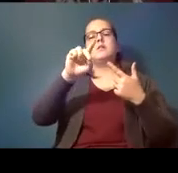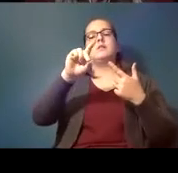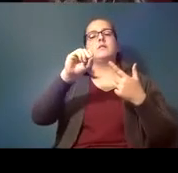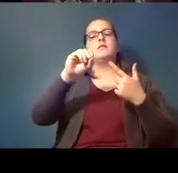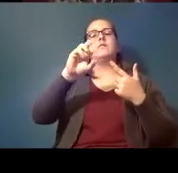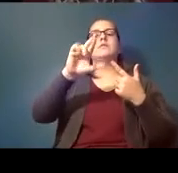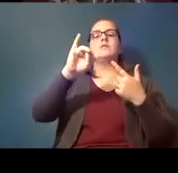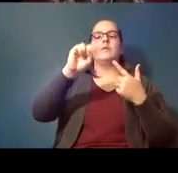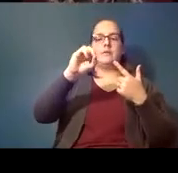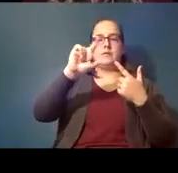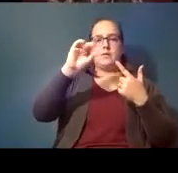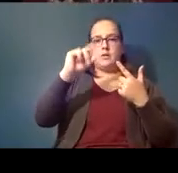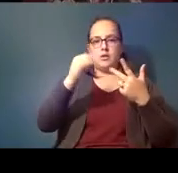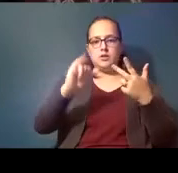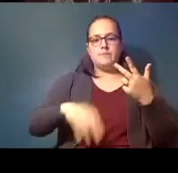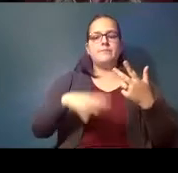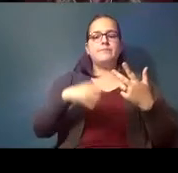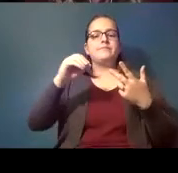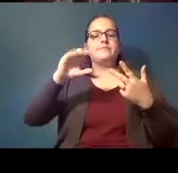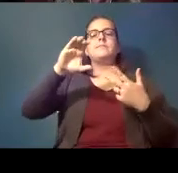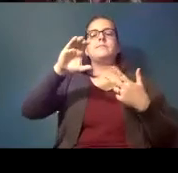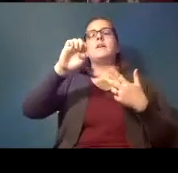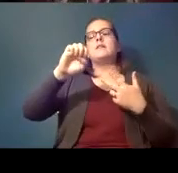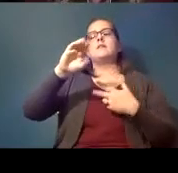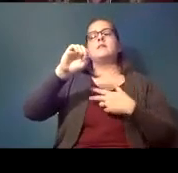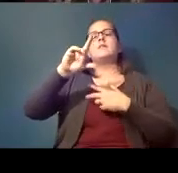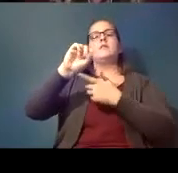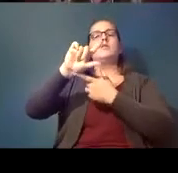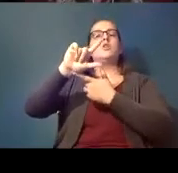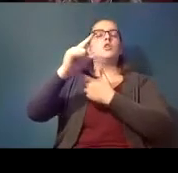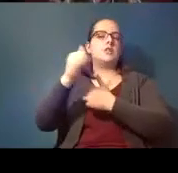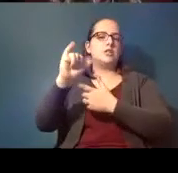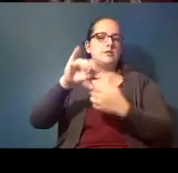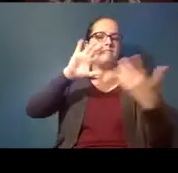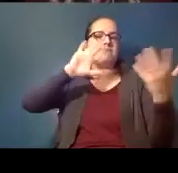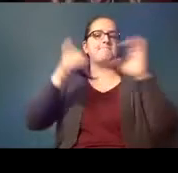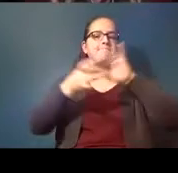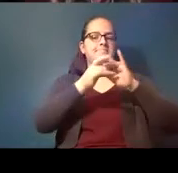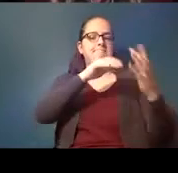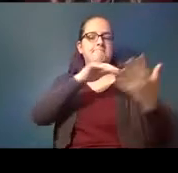brander's main focus is on the effects of stressors such as emerging pollutants